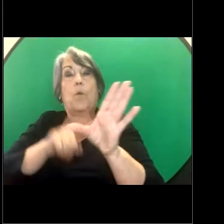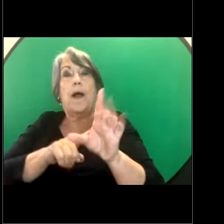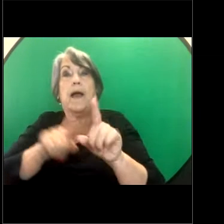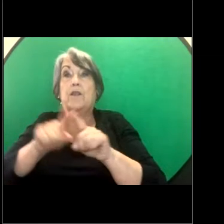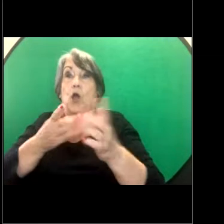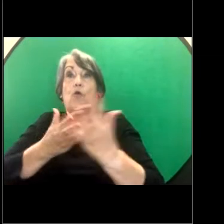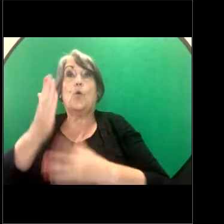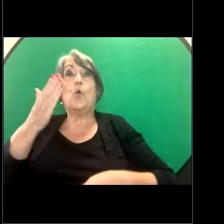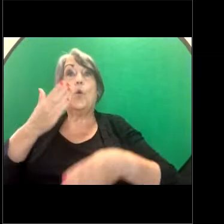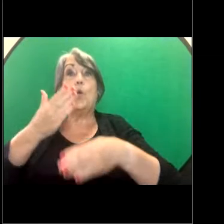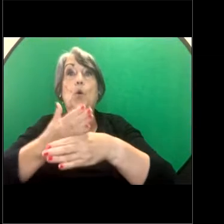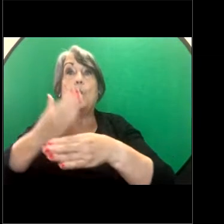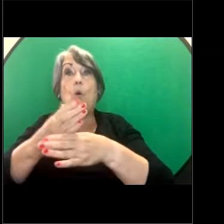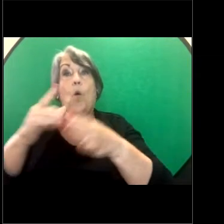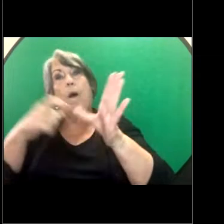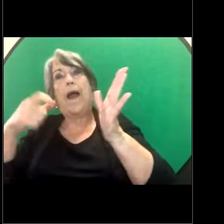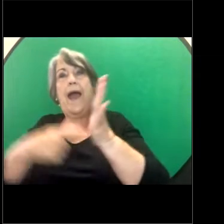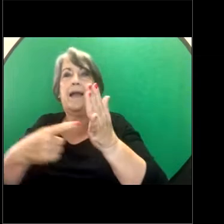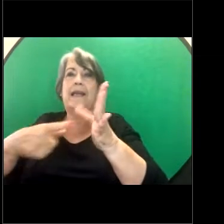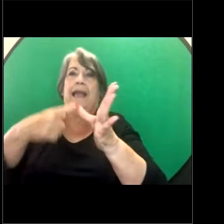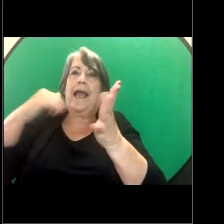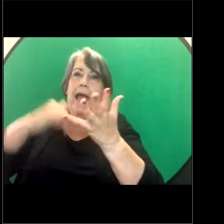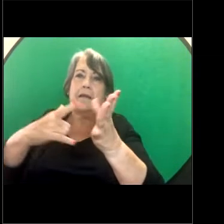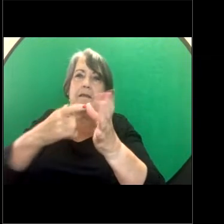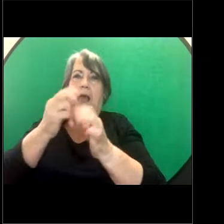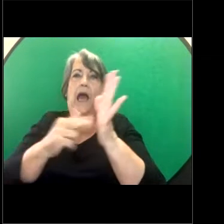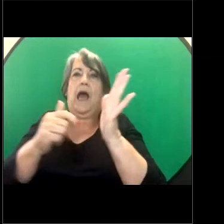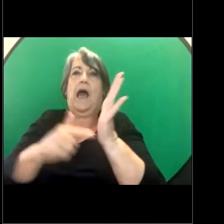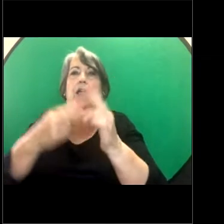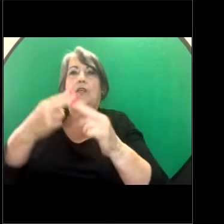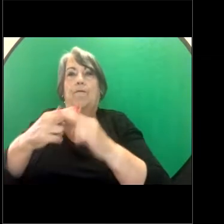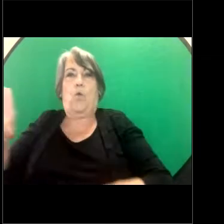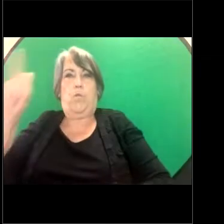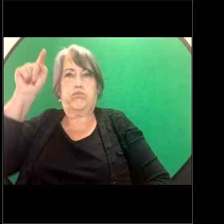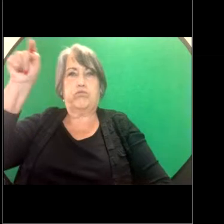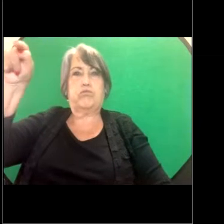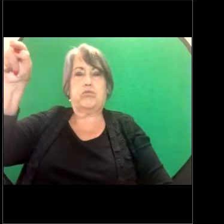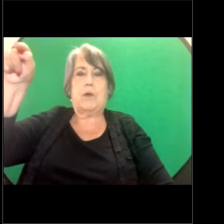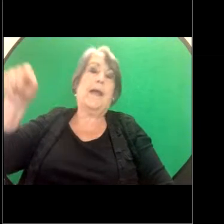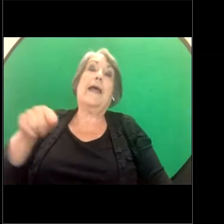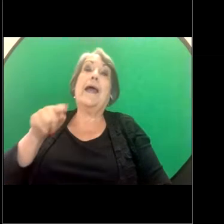while acting as an agent. This is something where people should be getting legal advice